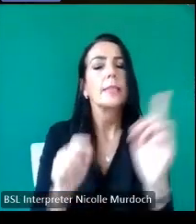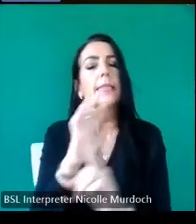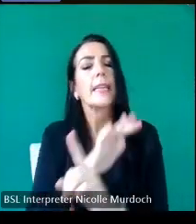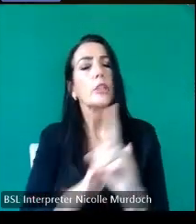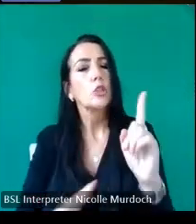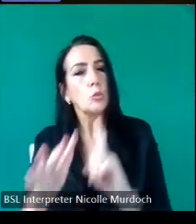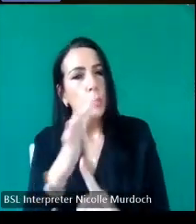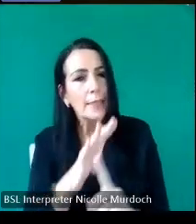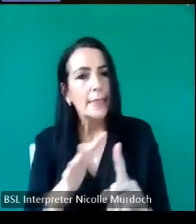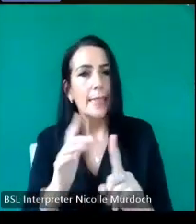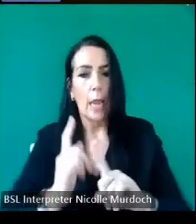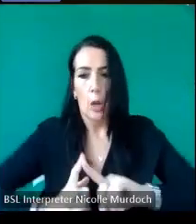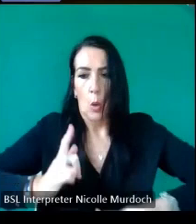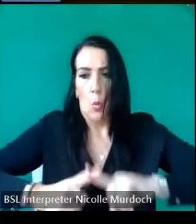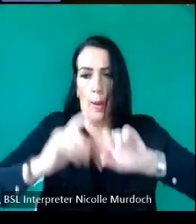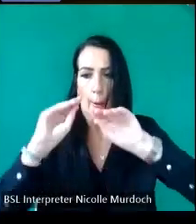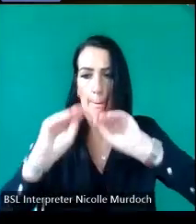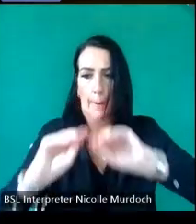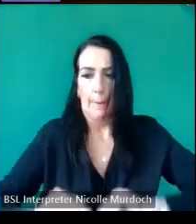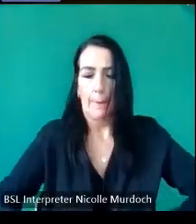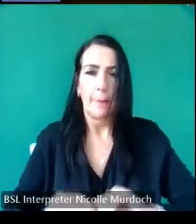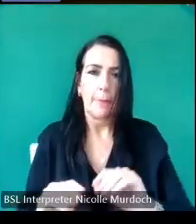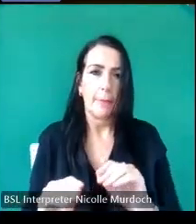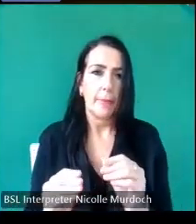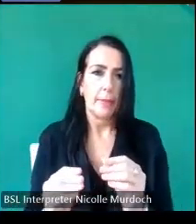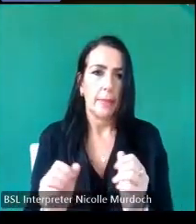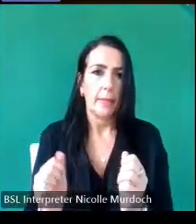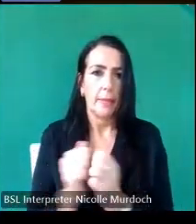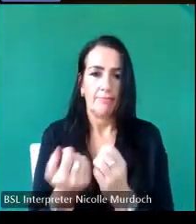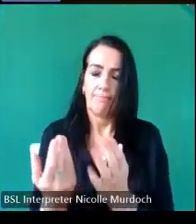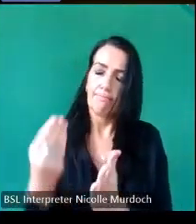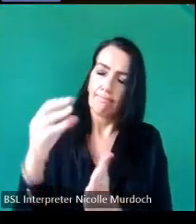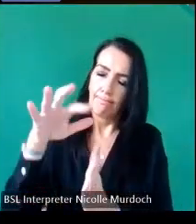done quickly and and a record will be deposited in the H archives and at this point I'm going to pass